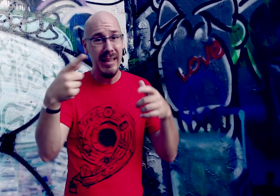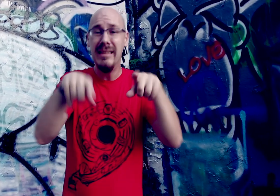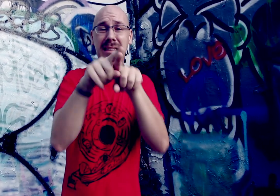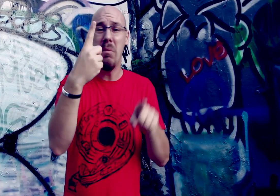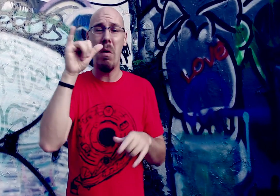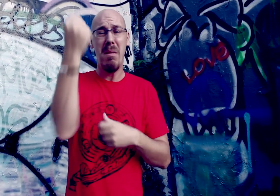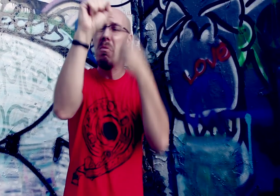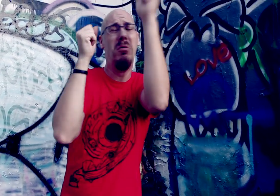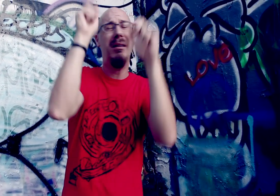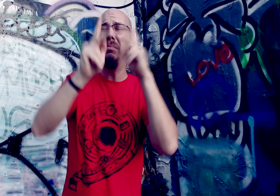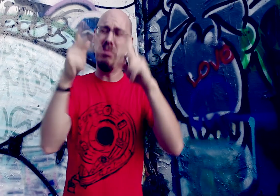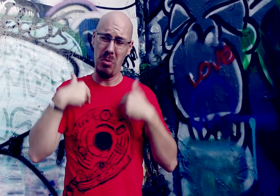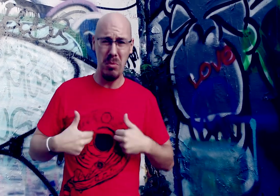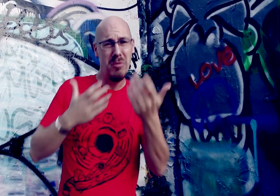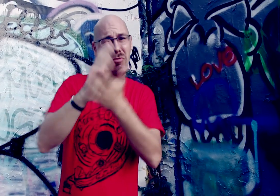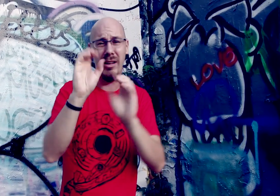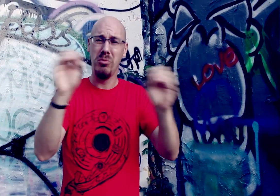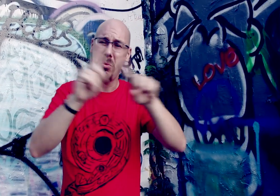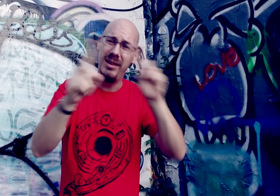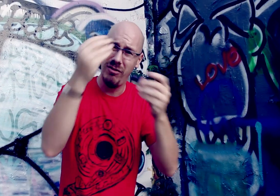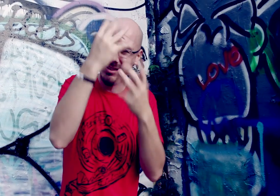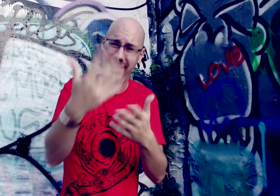to walkouts and sit ins. It's human rights for everybody, there is